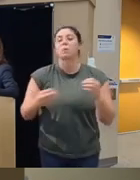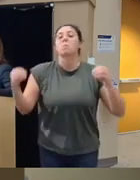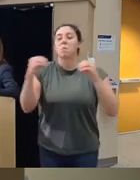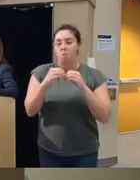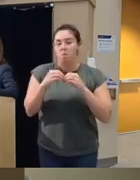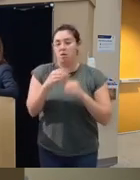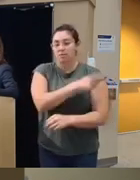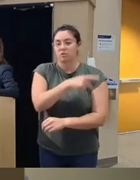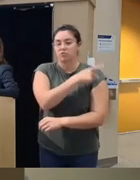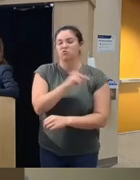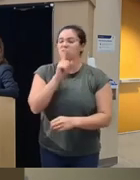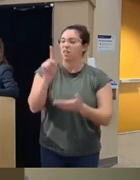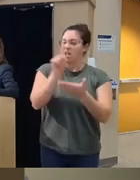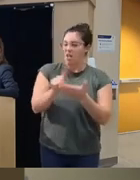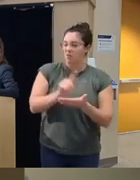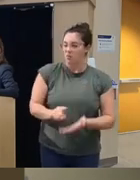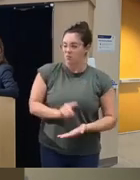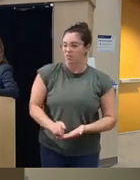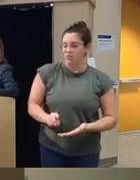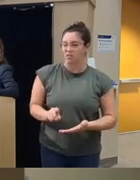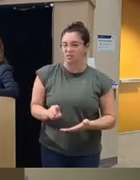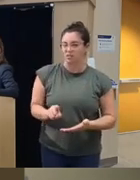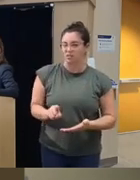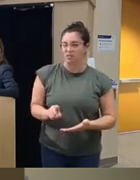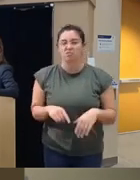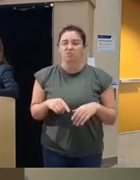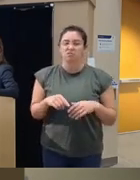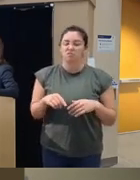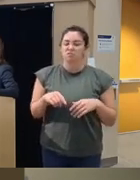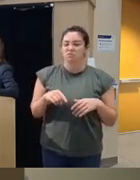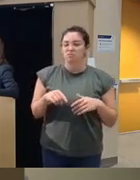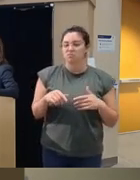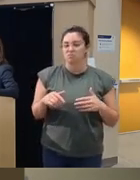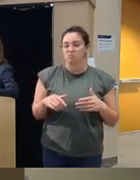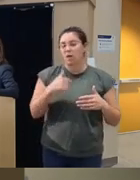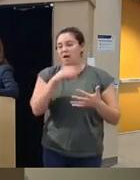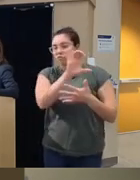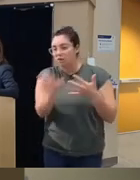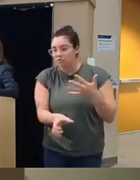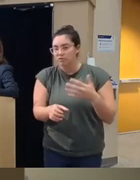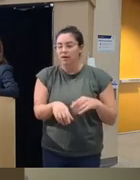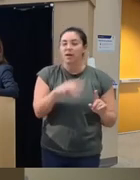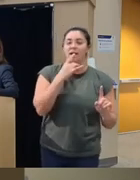it's basically weekly substance use aggression and inclusion criteria is 18 to 65 years of age